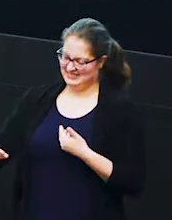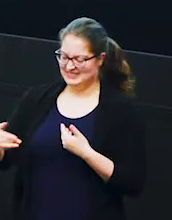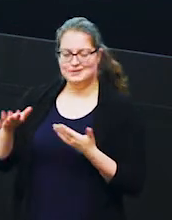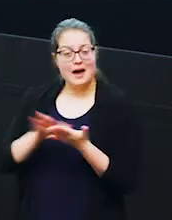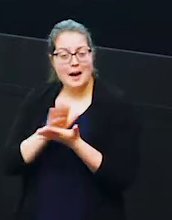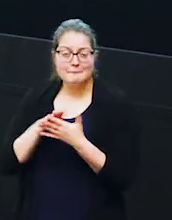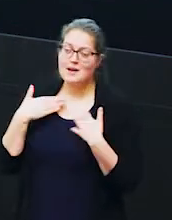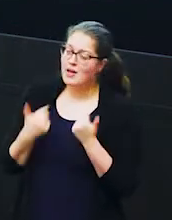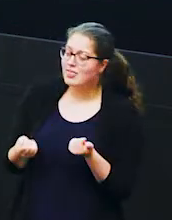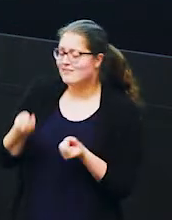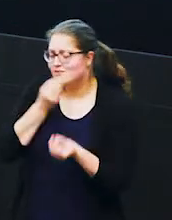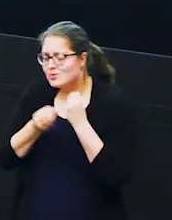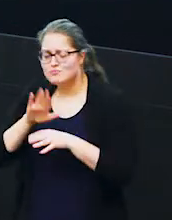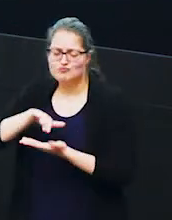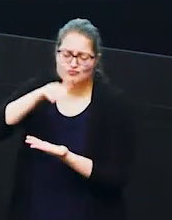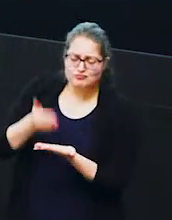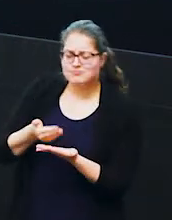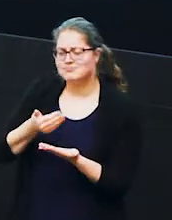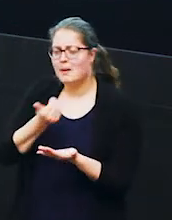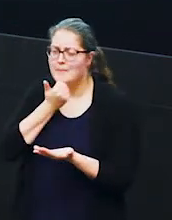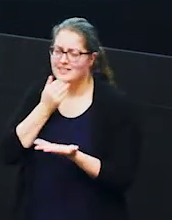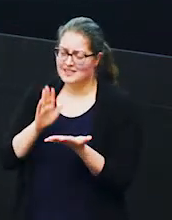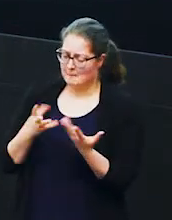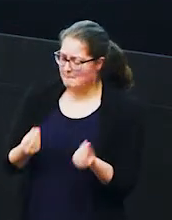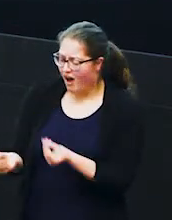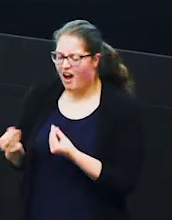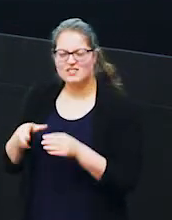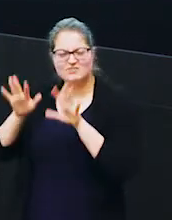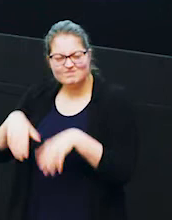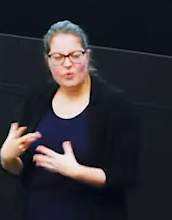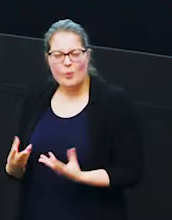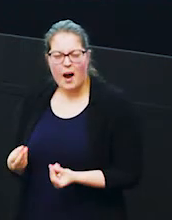lots of food around and there's lots of mud around because it's wet and it's very warm